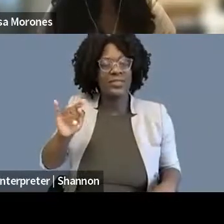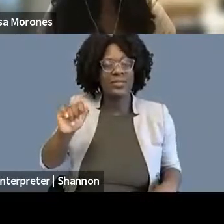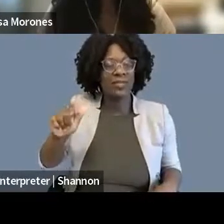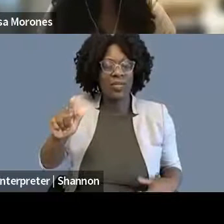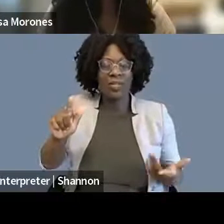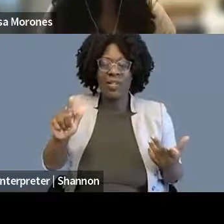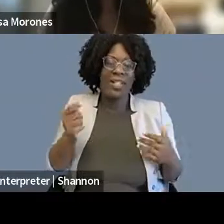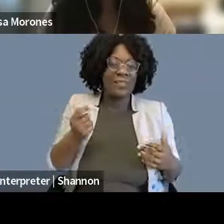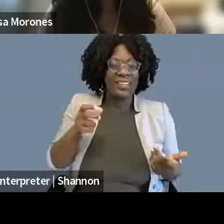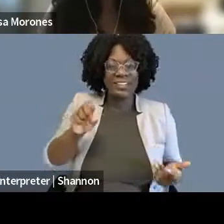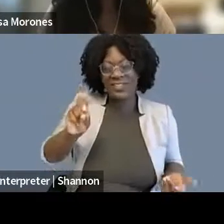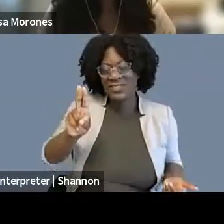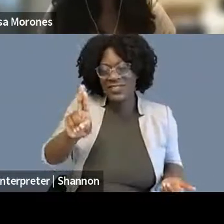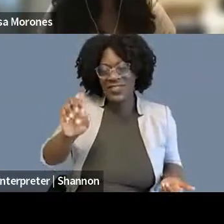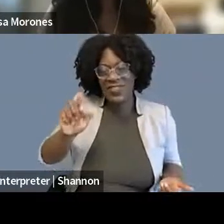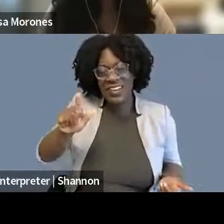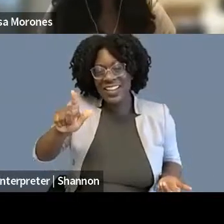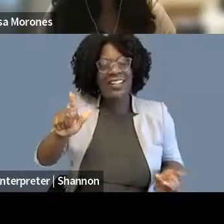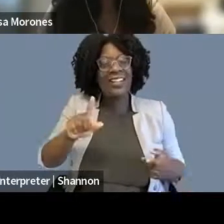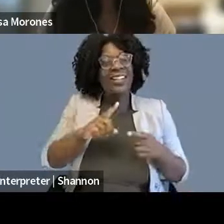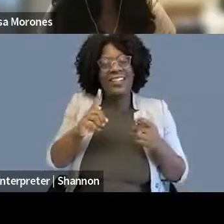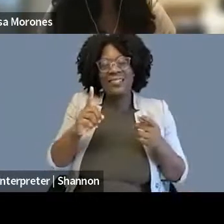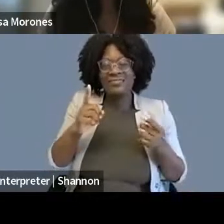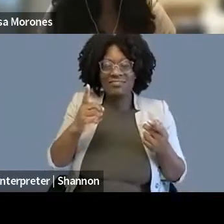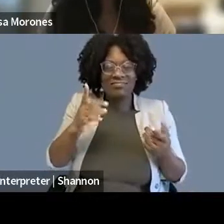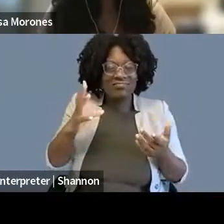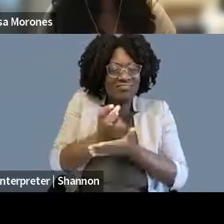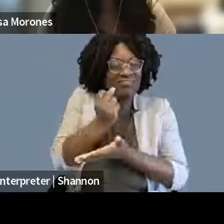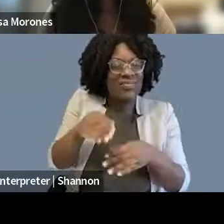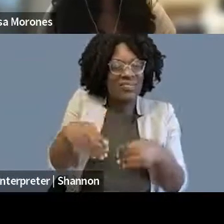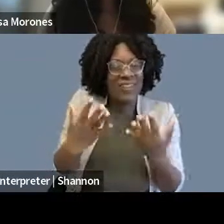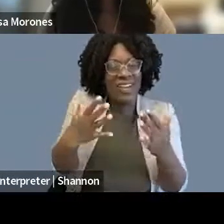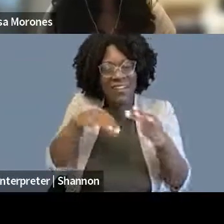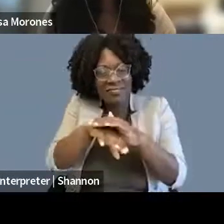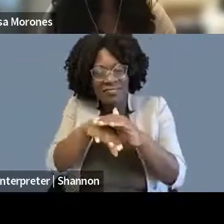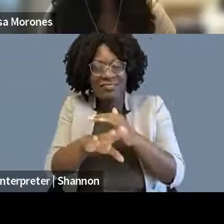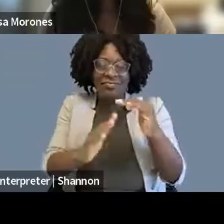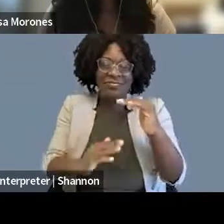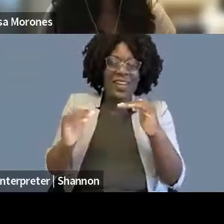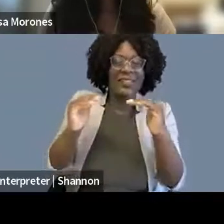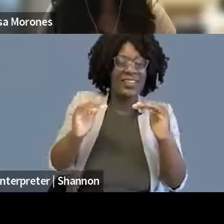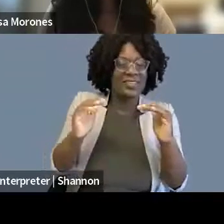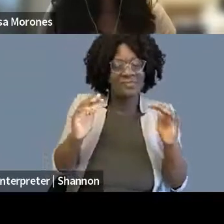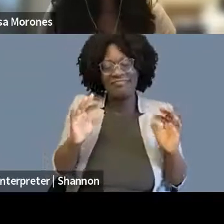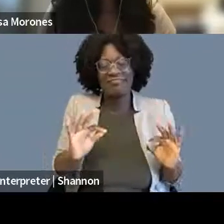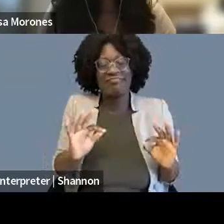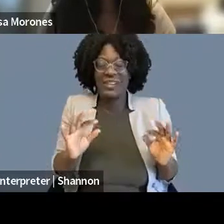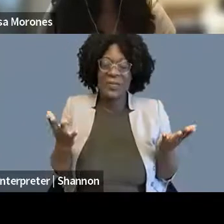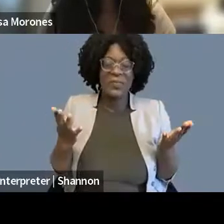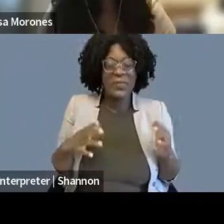we can provide more equity and access, that's wonderful. So I'm done with my stump speech soapbox.